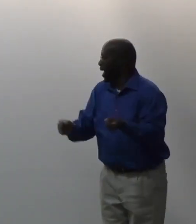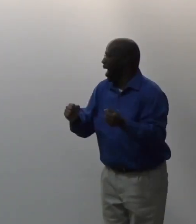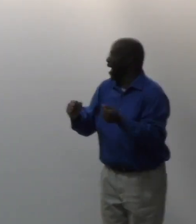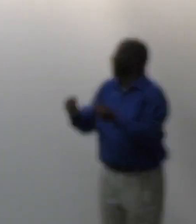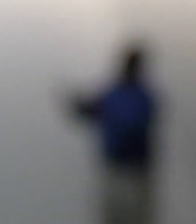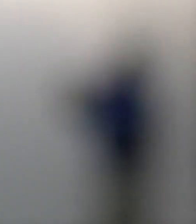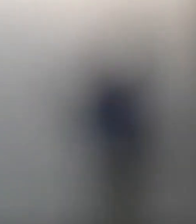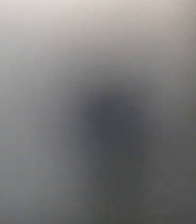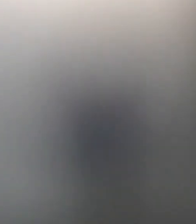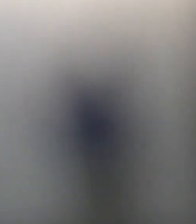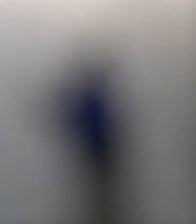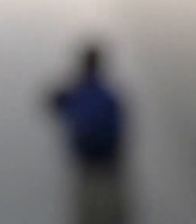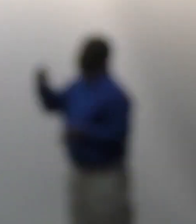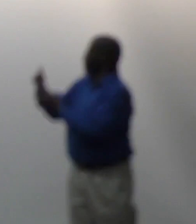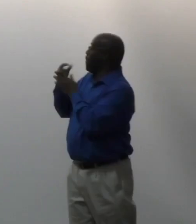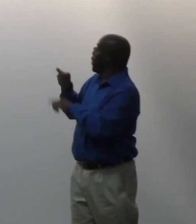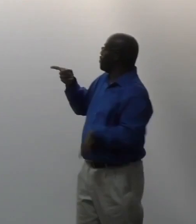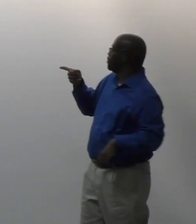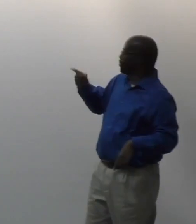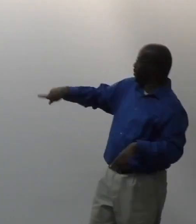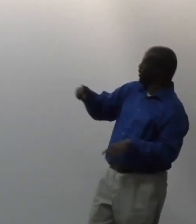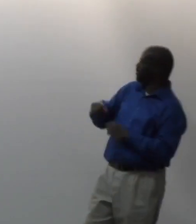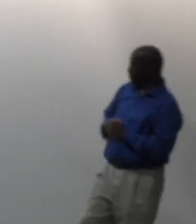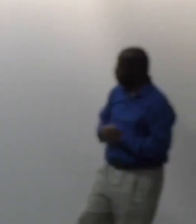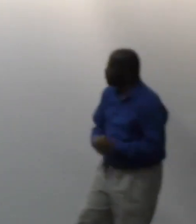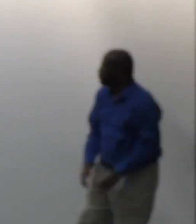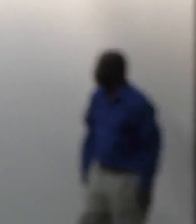before we can say what we need help with from you.